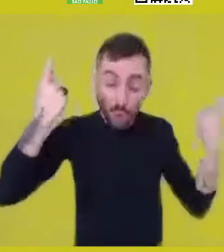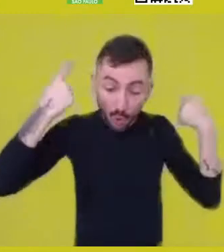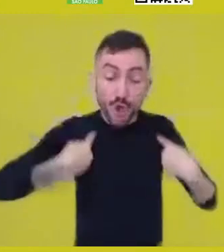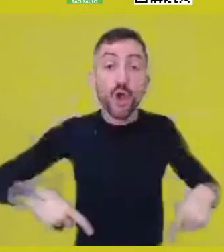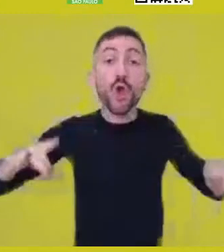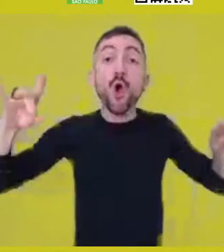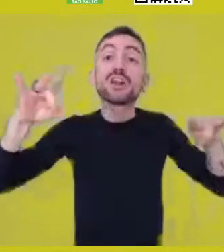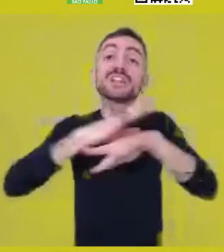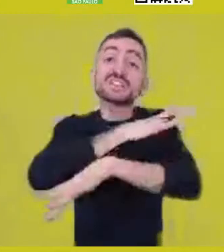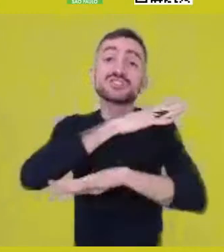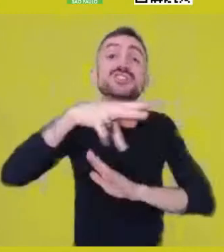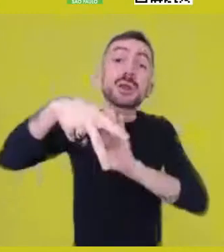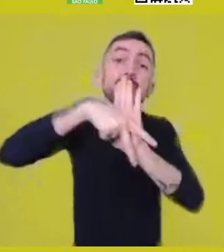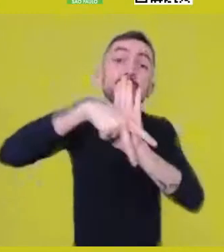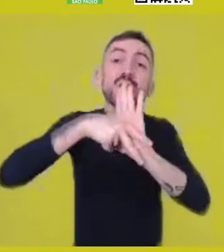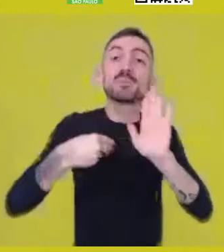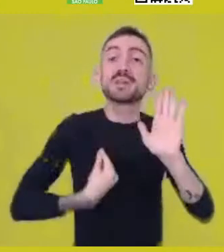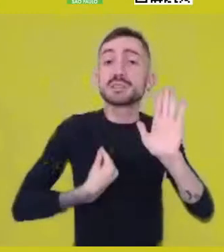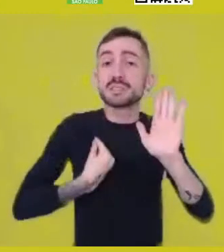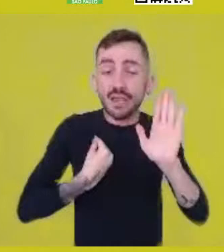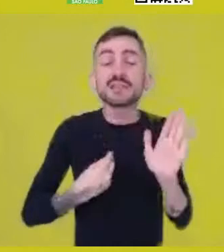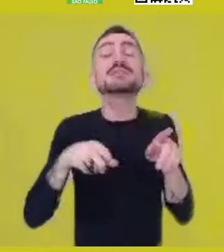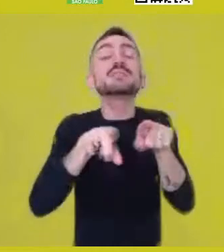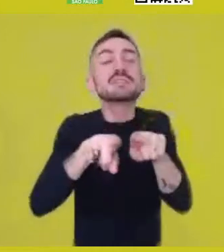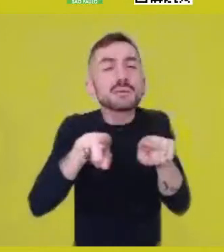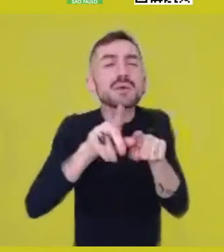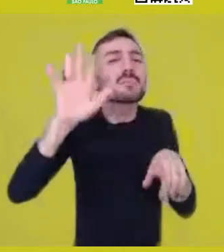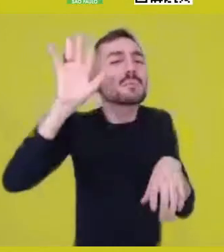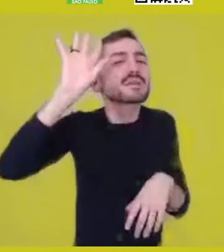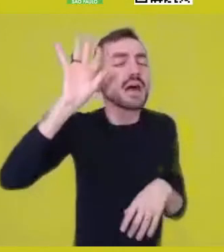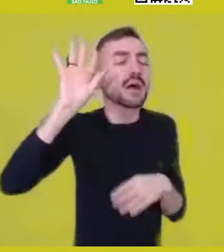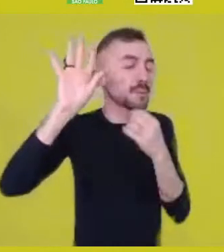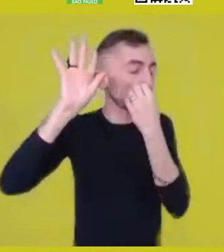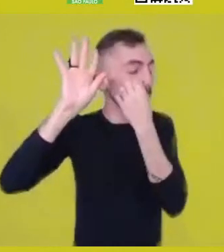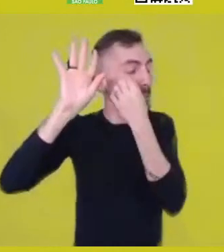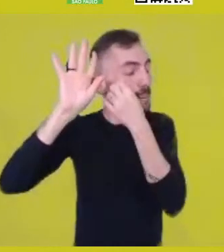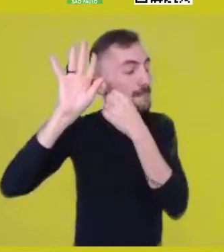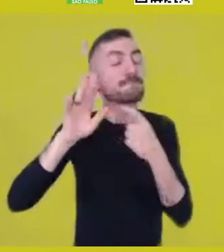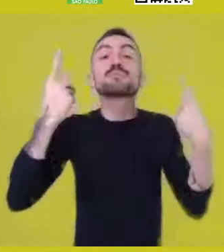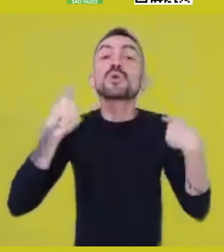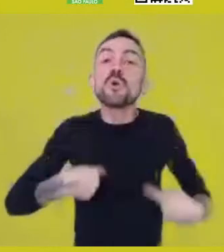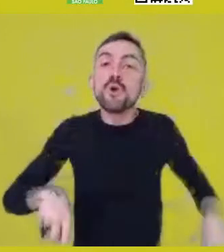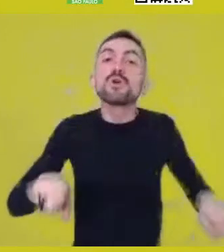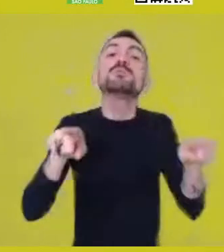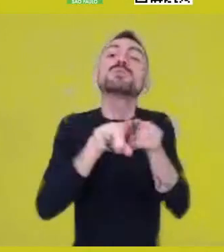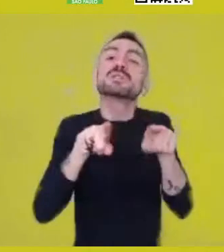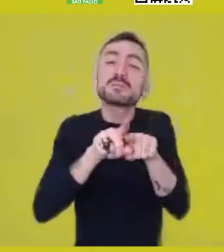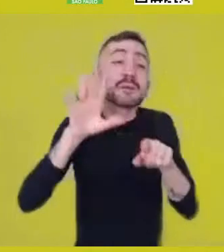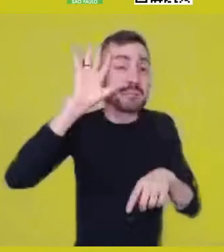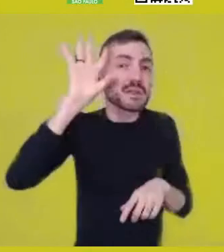thinking about the whole and all the comprehension of the phenomena